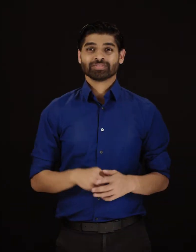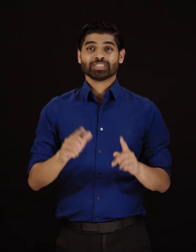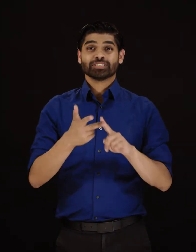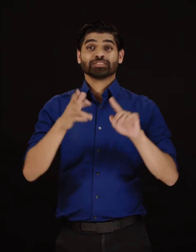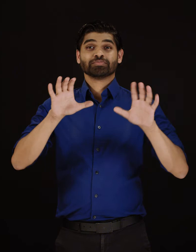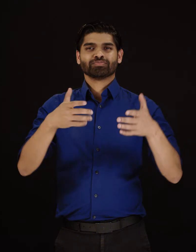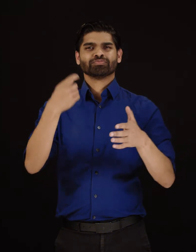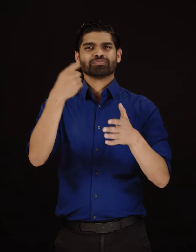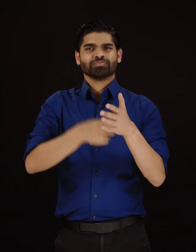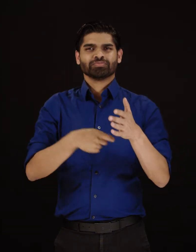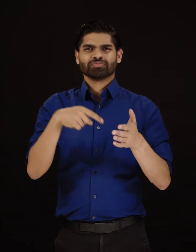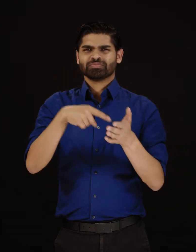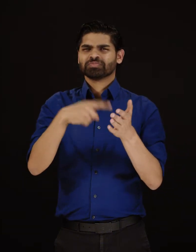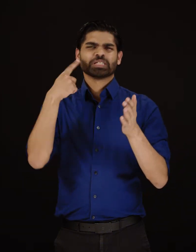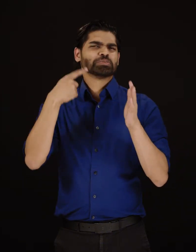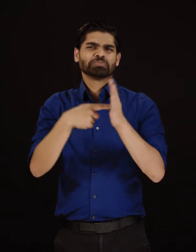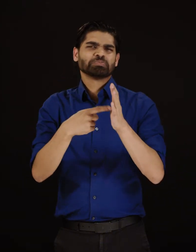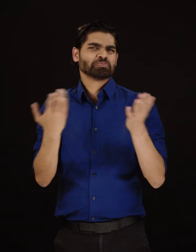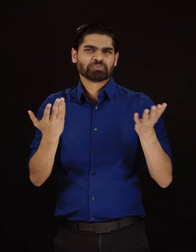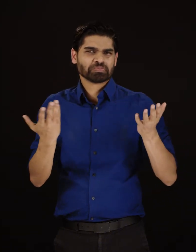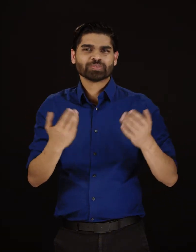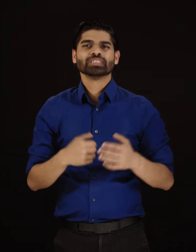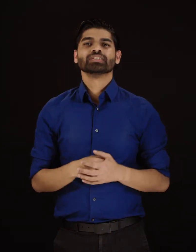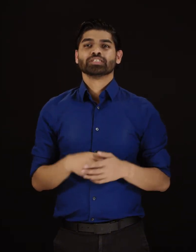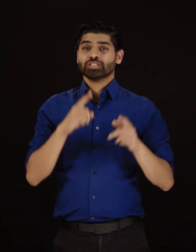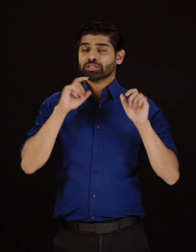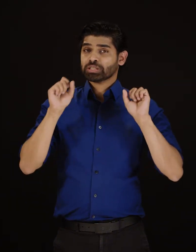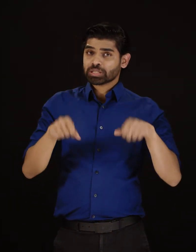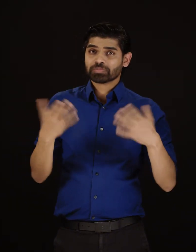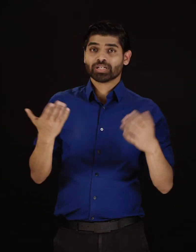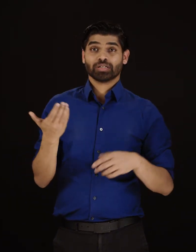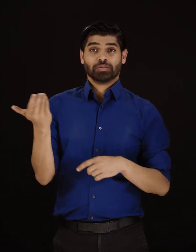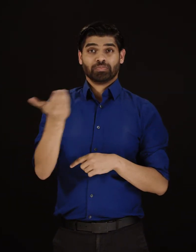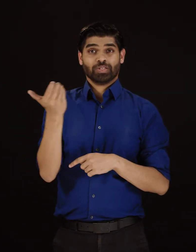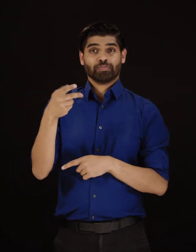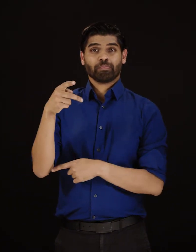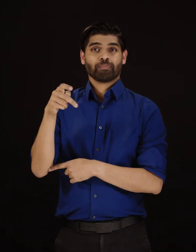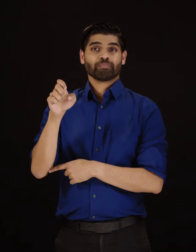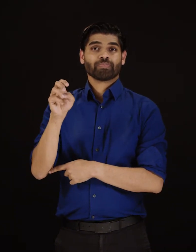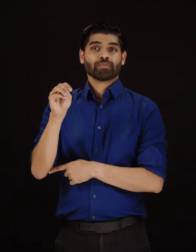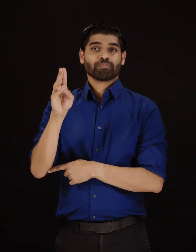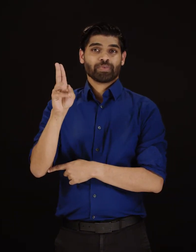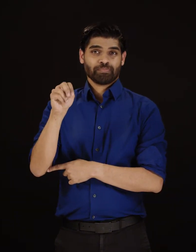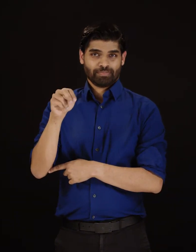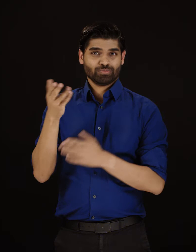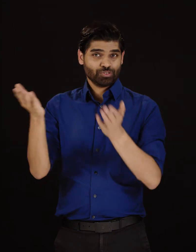Examples of these third-party charges include Mobile Premium Services and/or donations